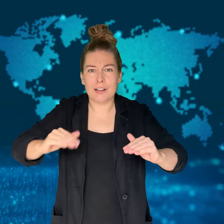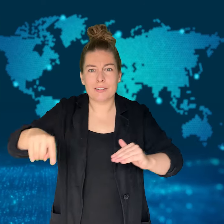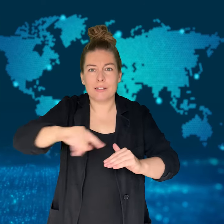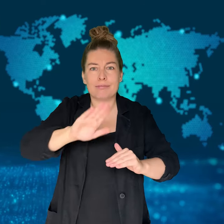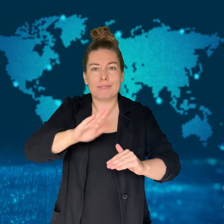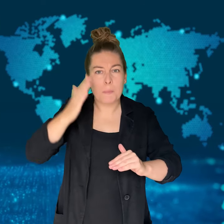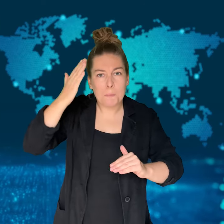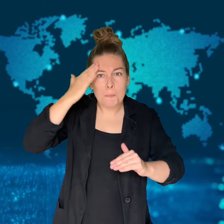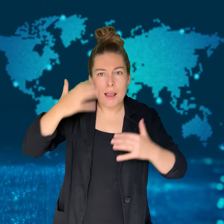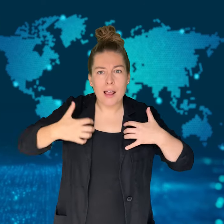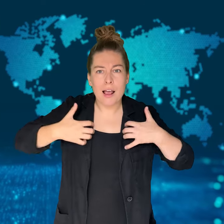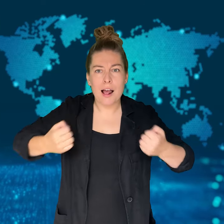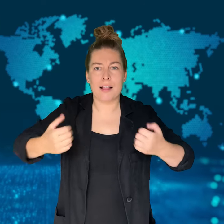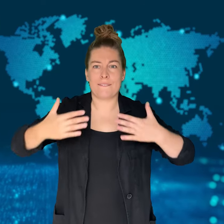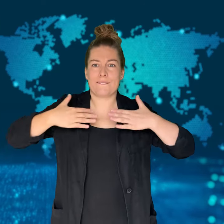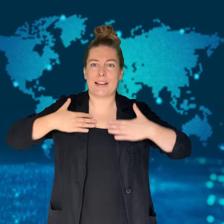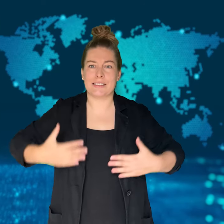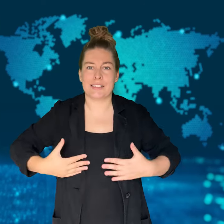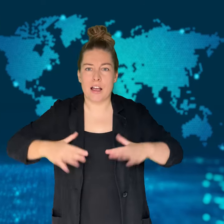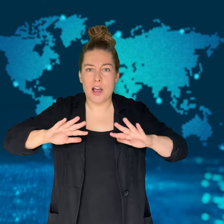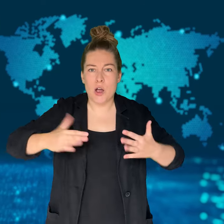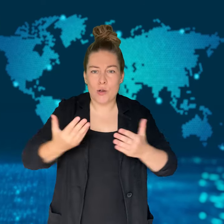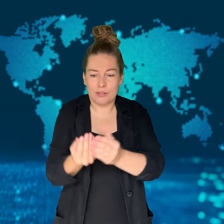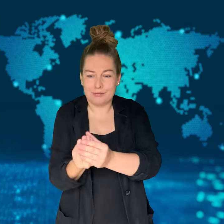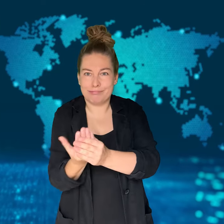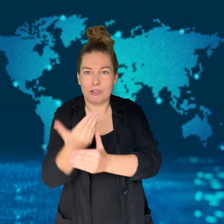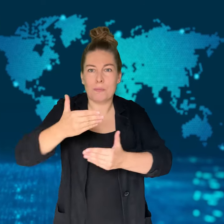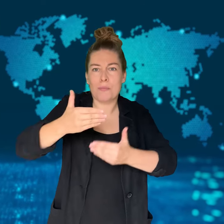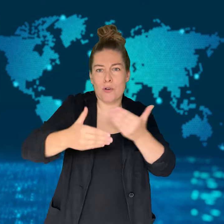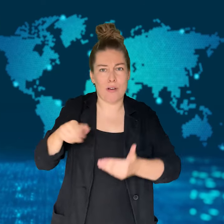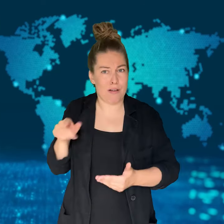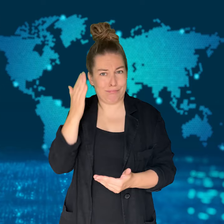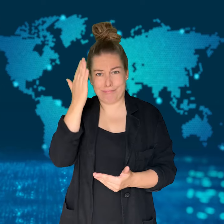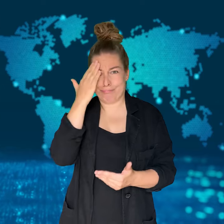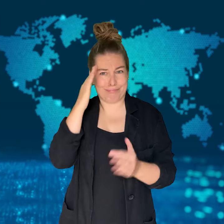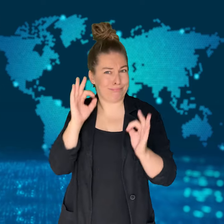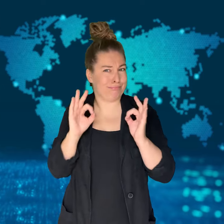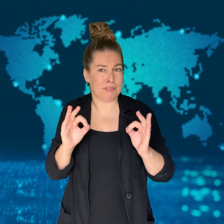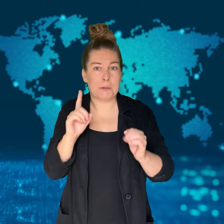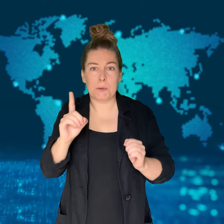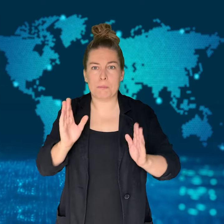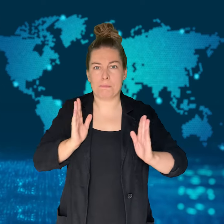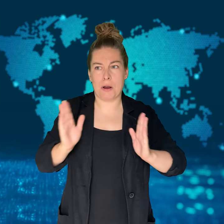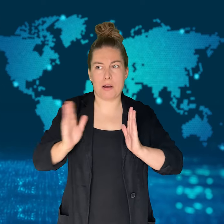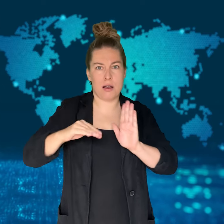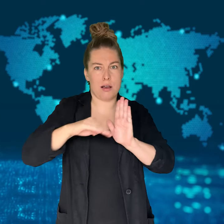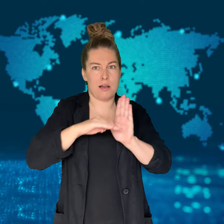In proving his abuse of children, the court summoned parents,